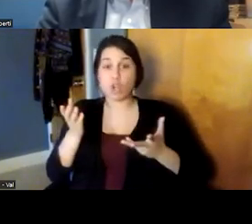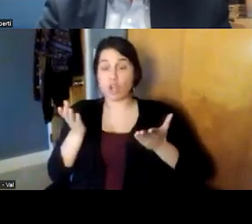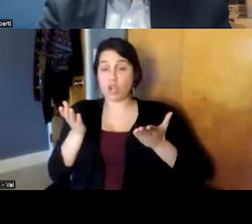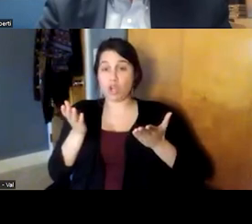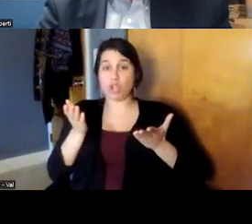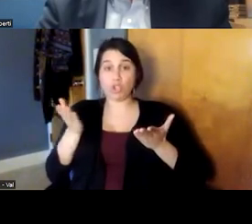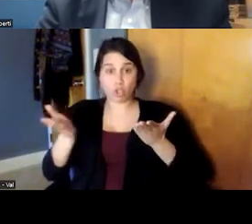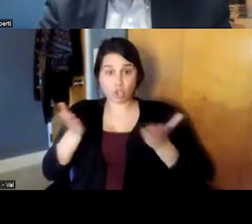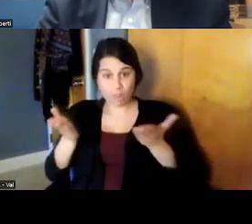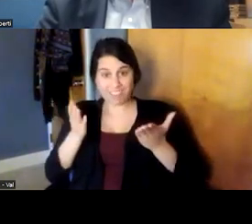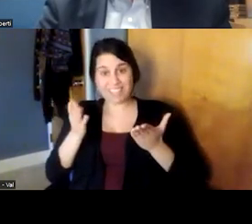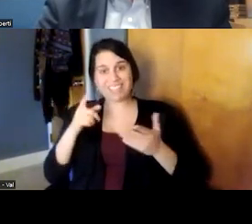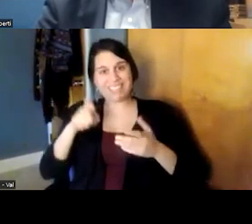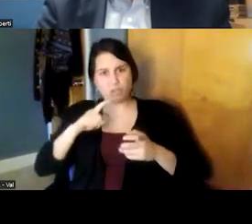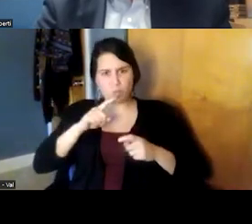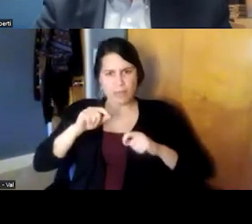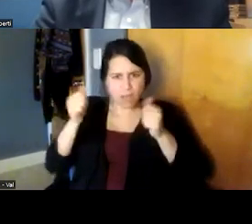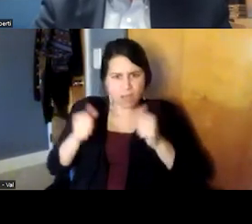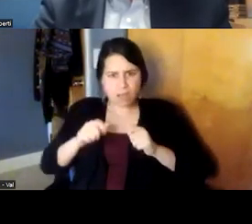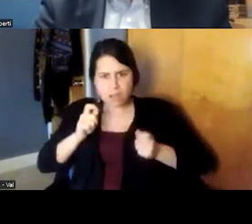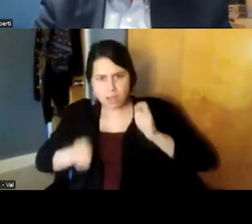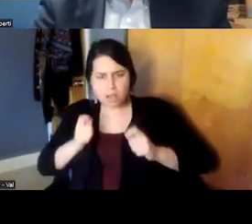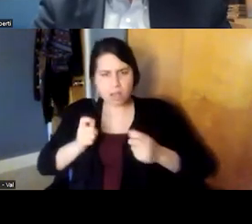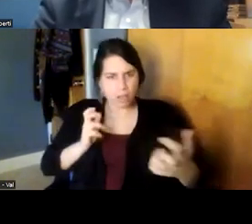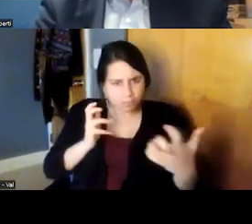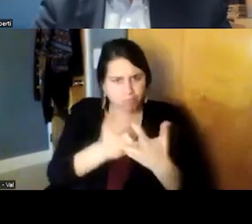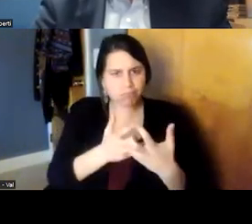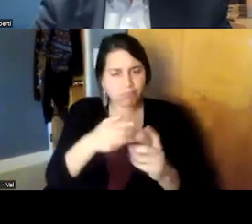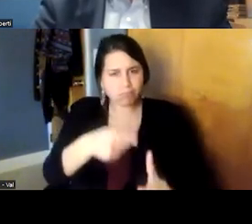patients families and communities as opposed to telling the patients to fit what we offer